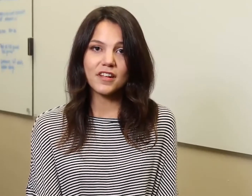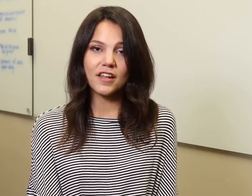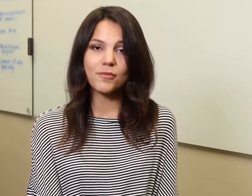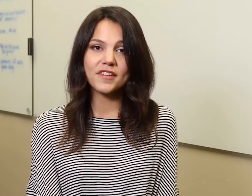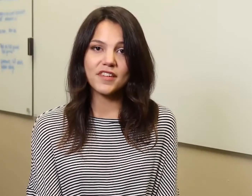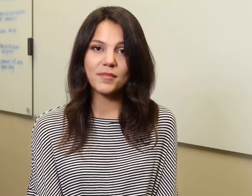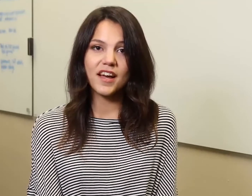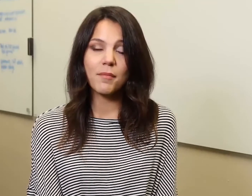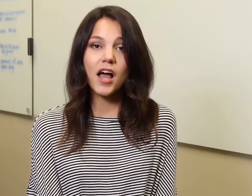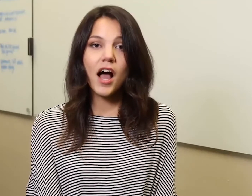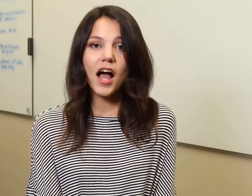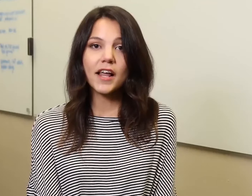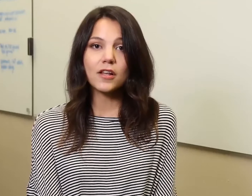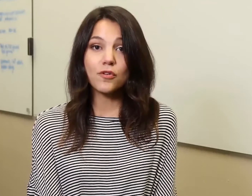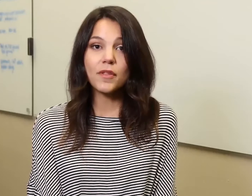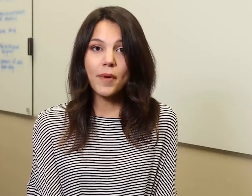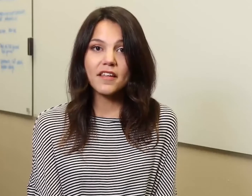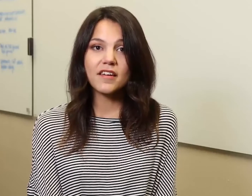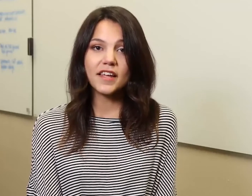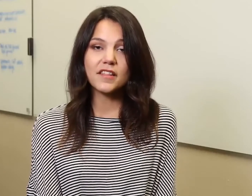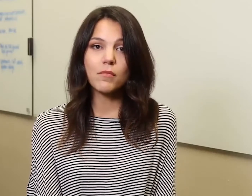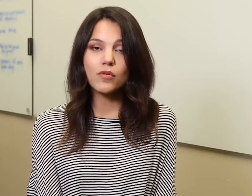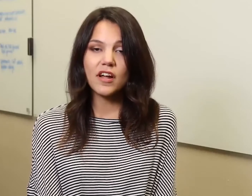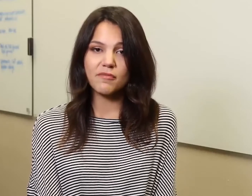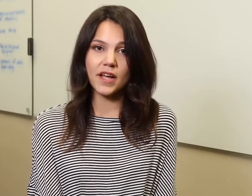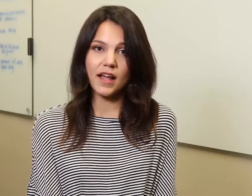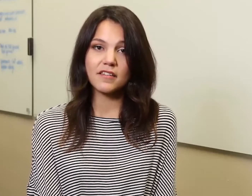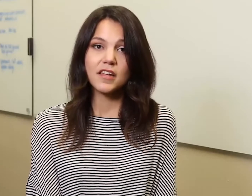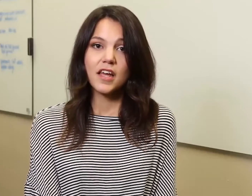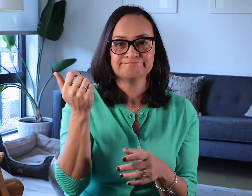in the classroom at the same time. I learn the best. I get the most out of my class.